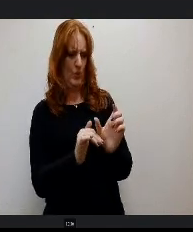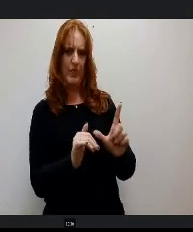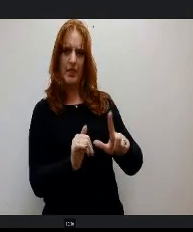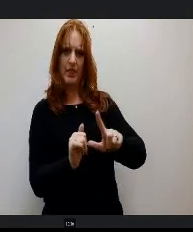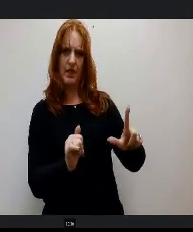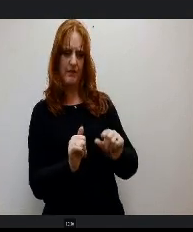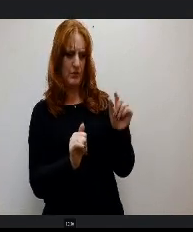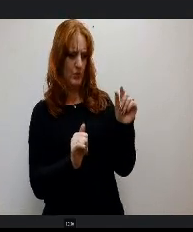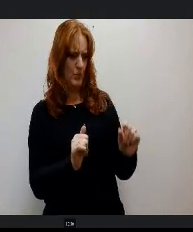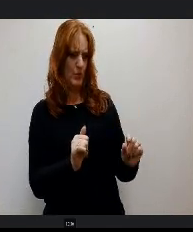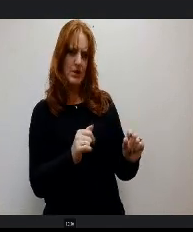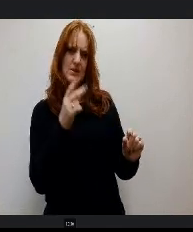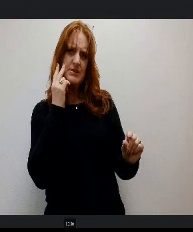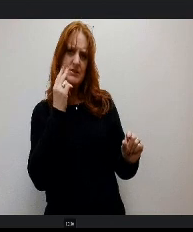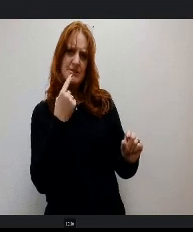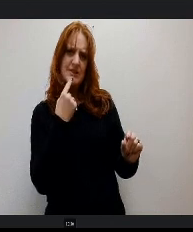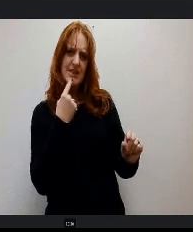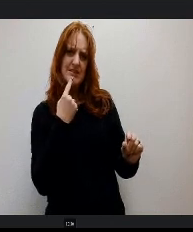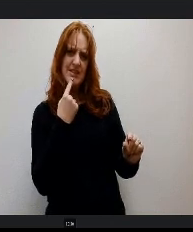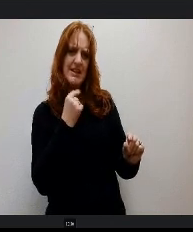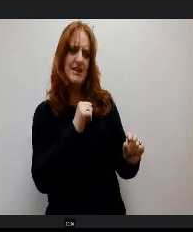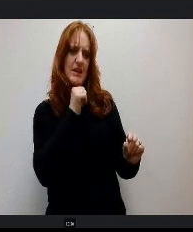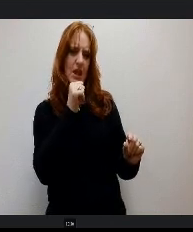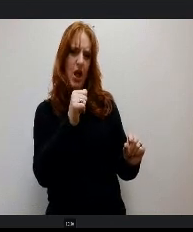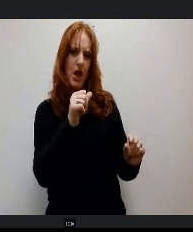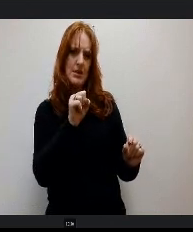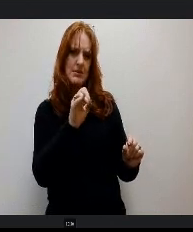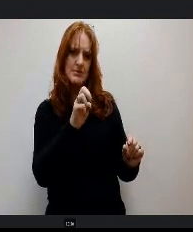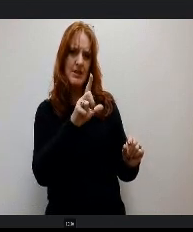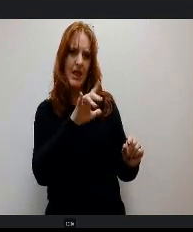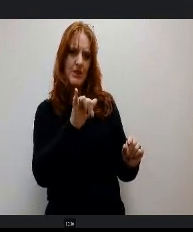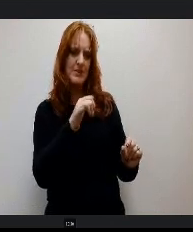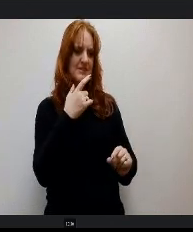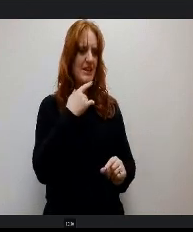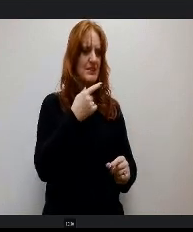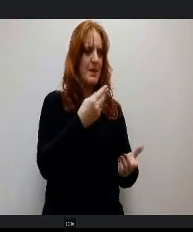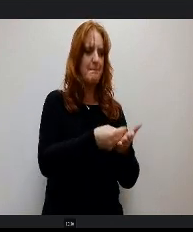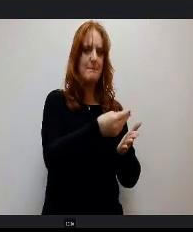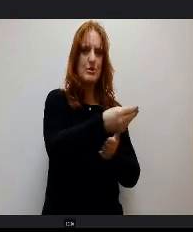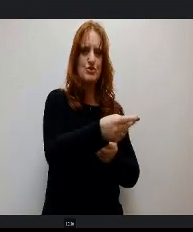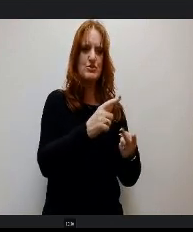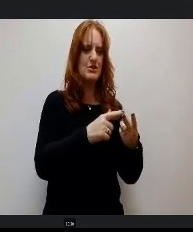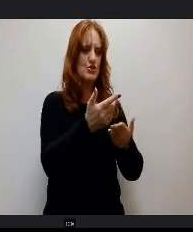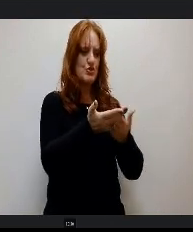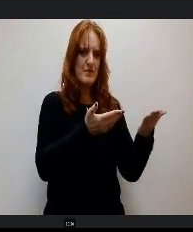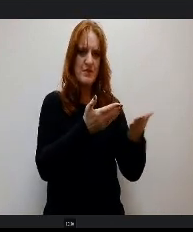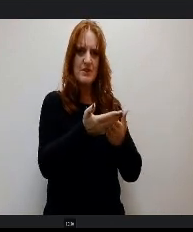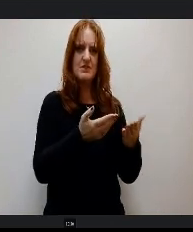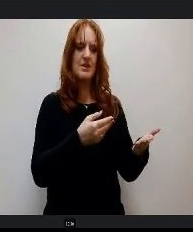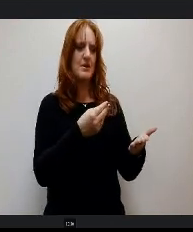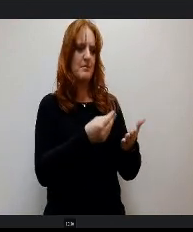you see where it says non salaries? It starts with purchased d services, Purchased property services, other